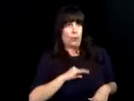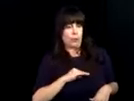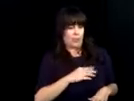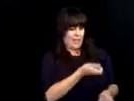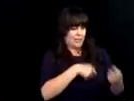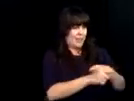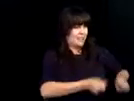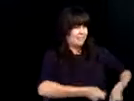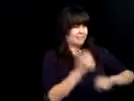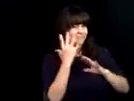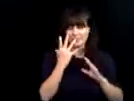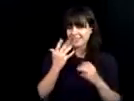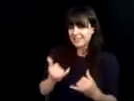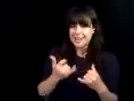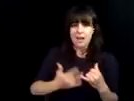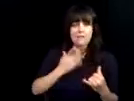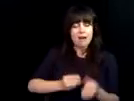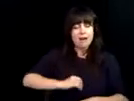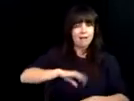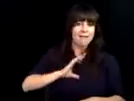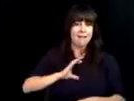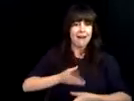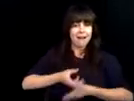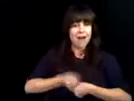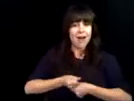climb, played sports. They traded in their inhibitions